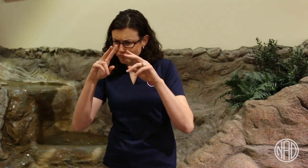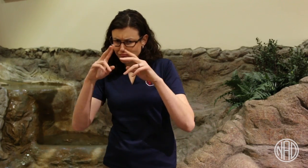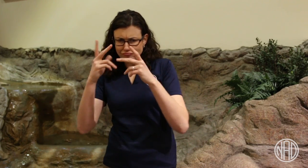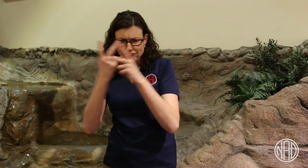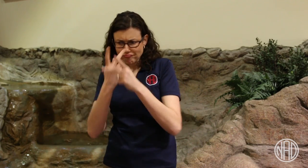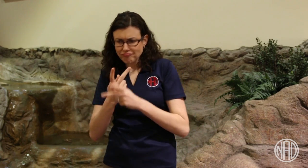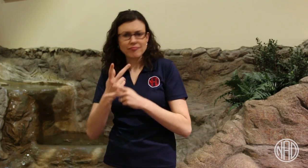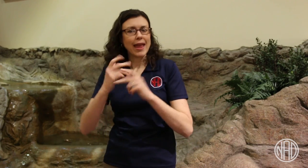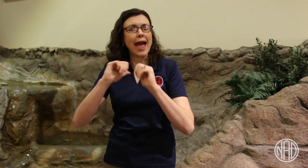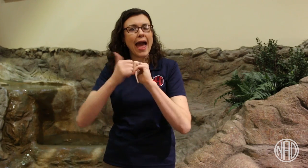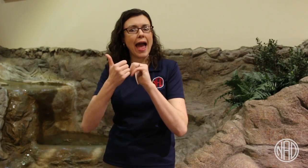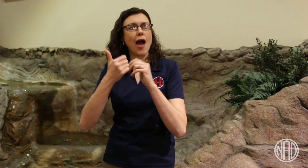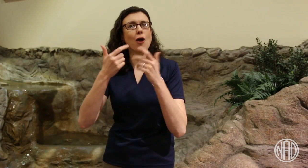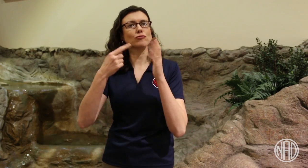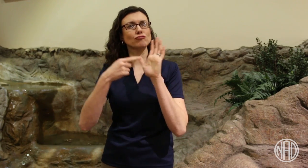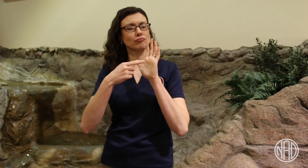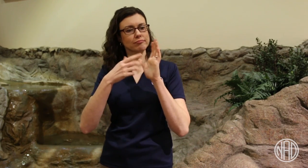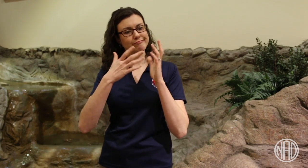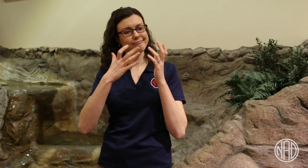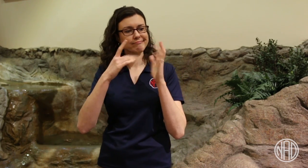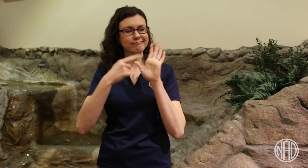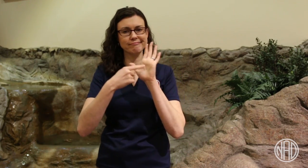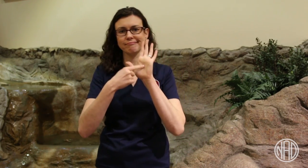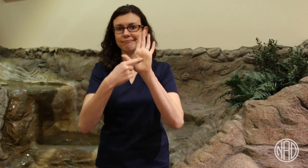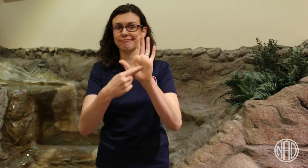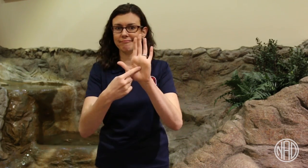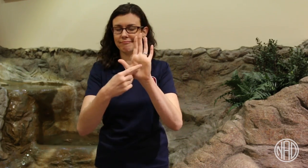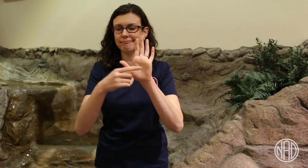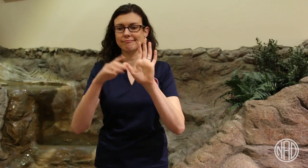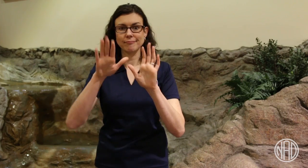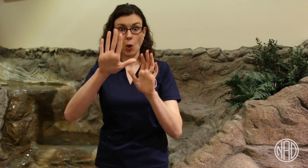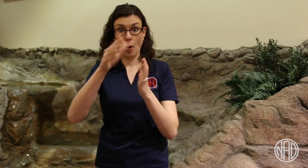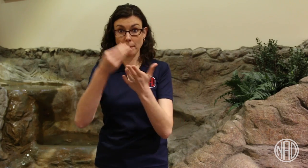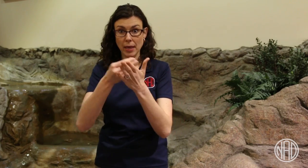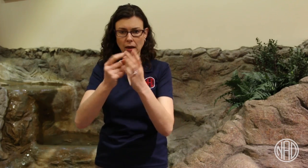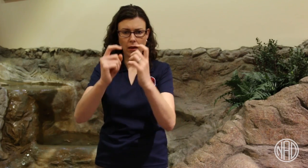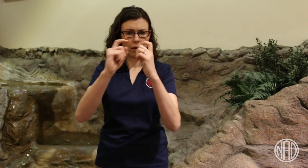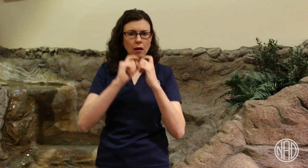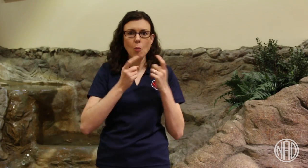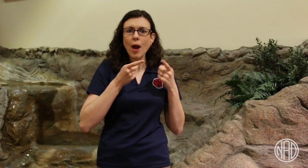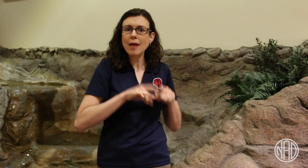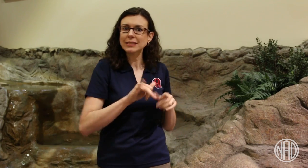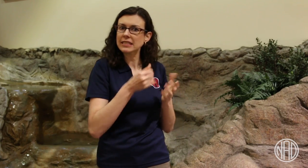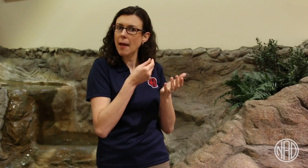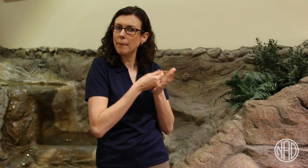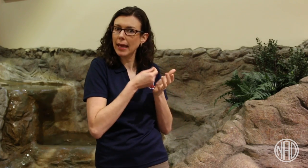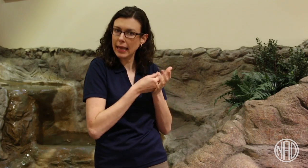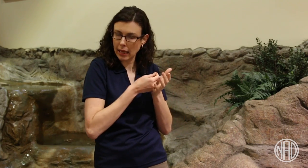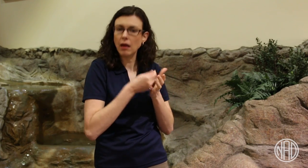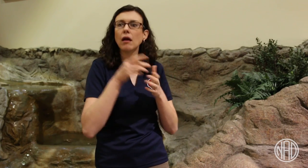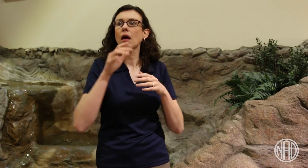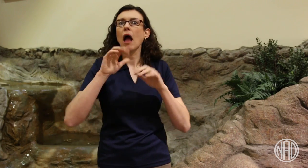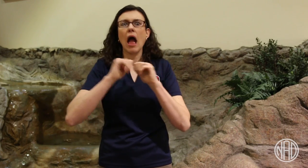we want to figure out how to better show you where your donations go.